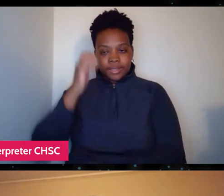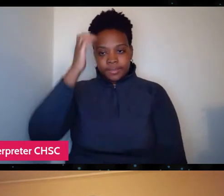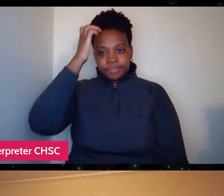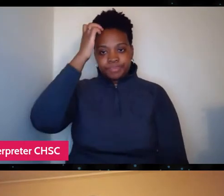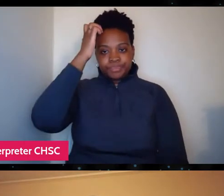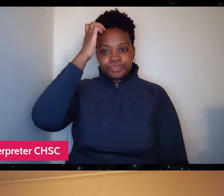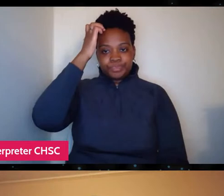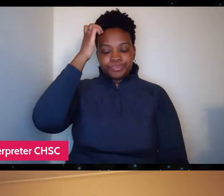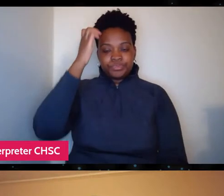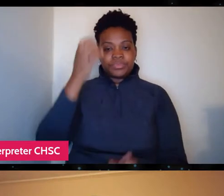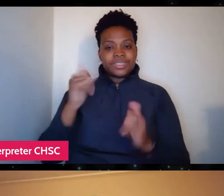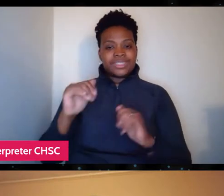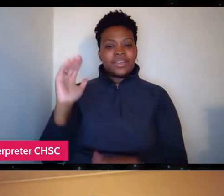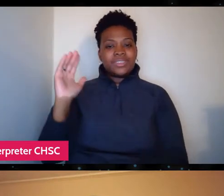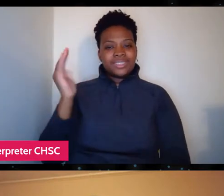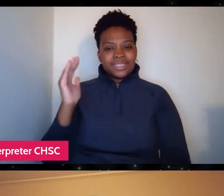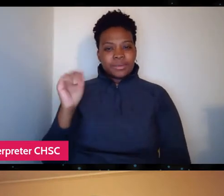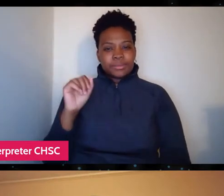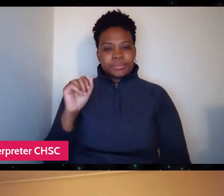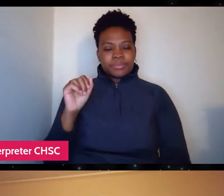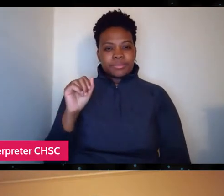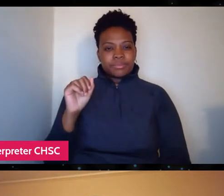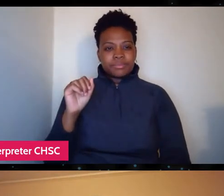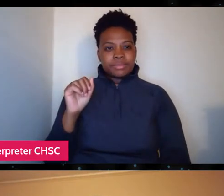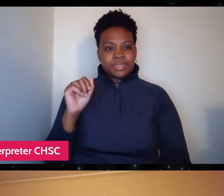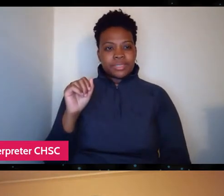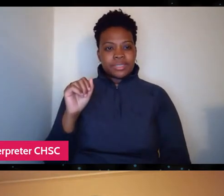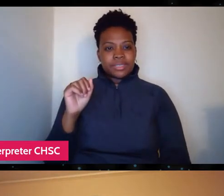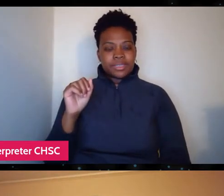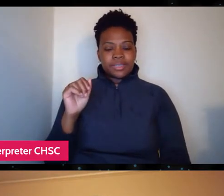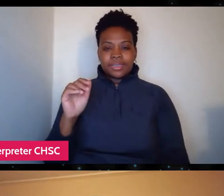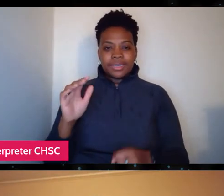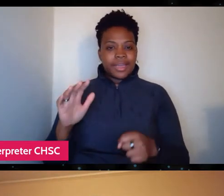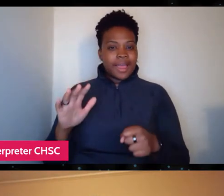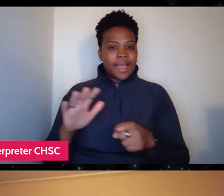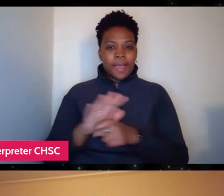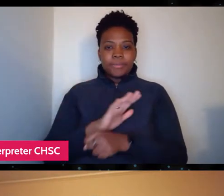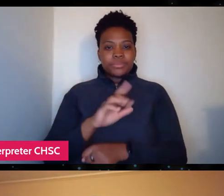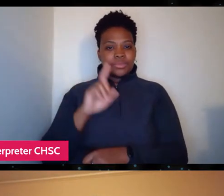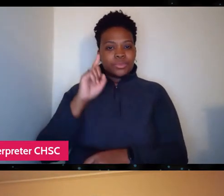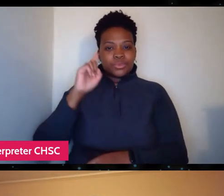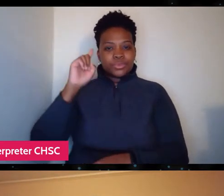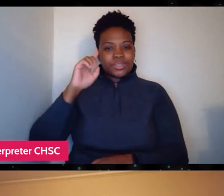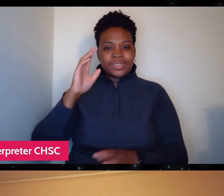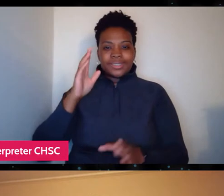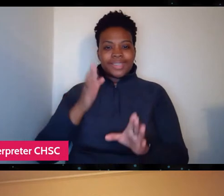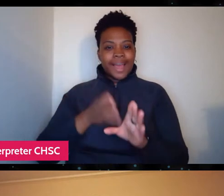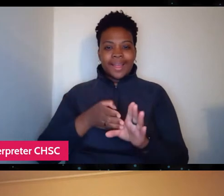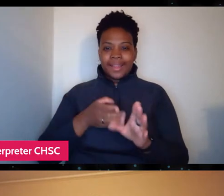It still seems to be like the absolute psychological driver, I think,